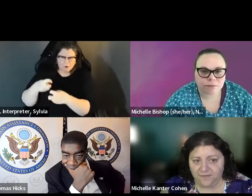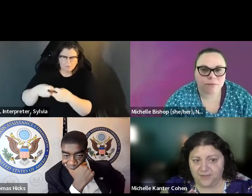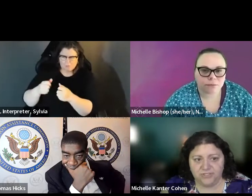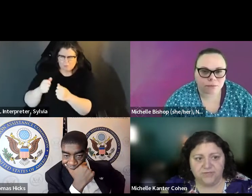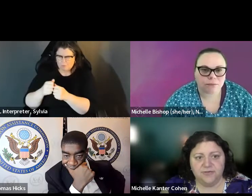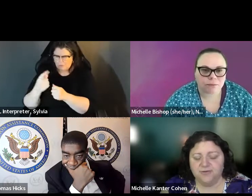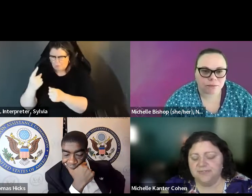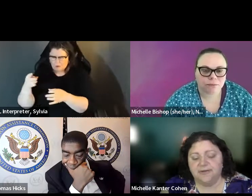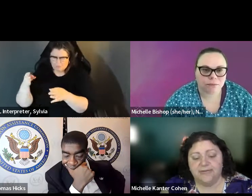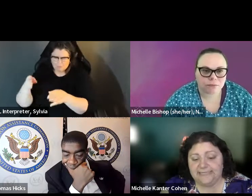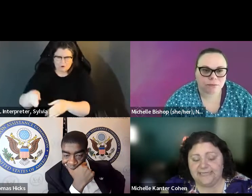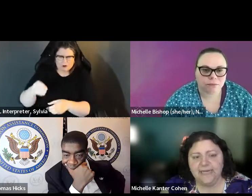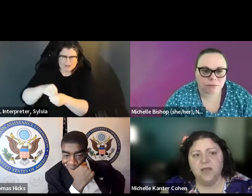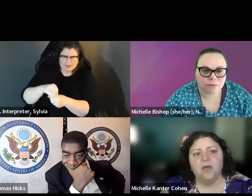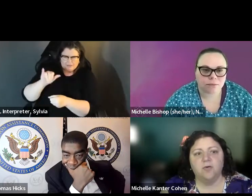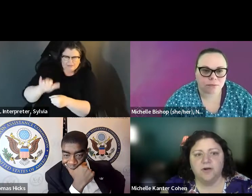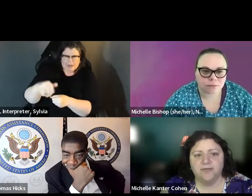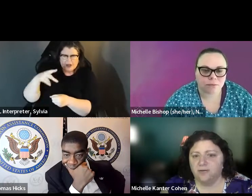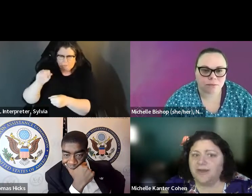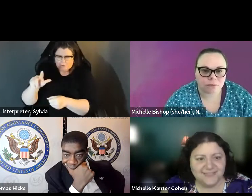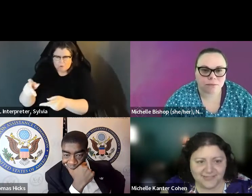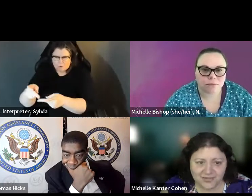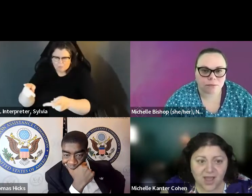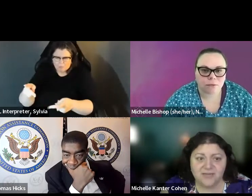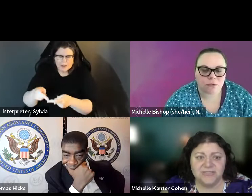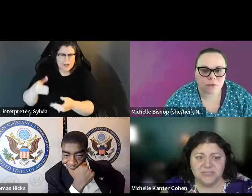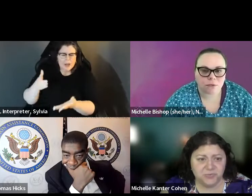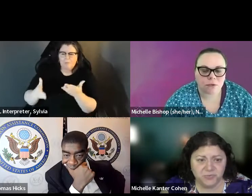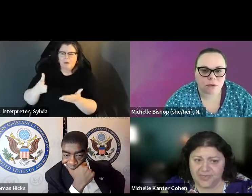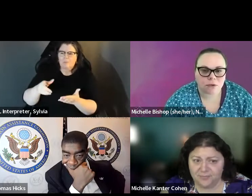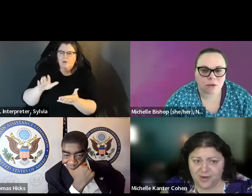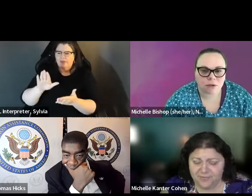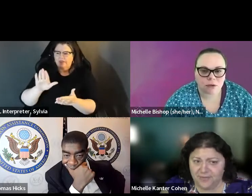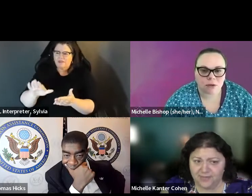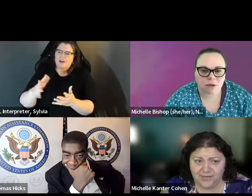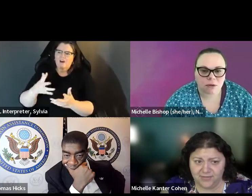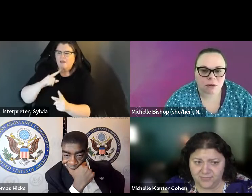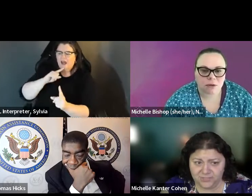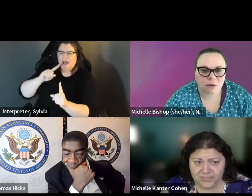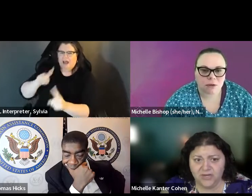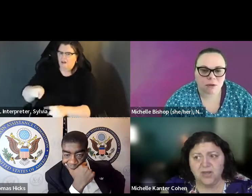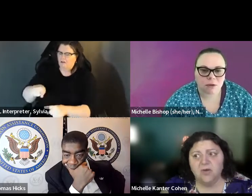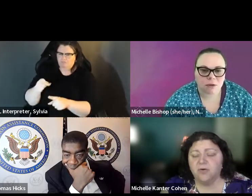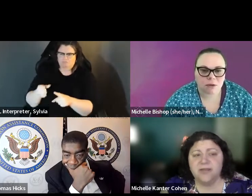systemic, including systemic within a precinct. If you have a problem poll worker that's giving people bad